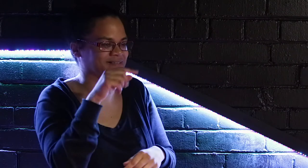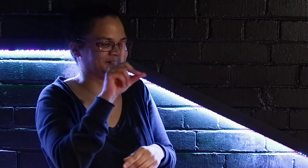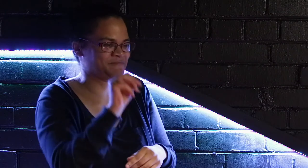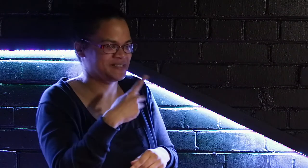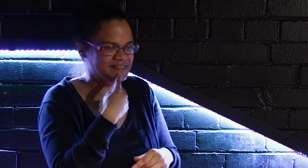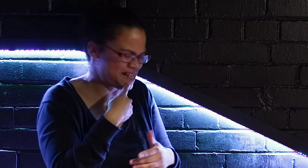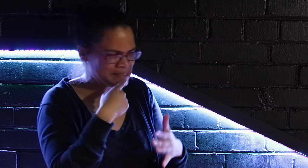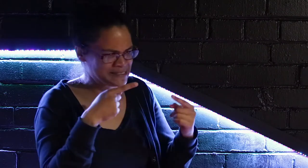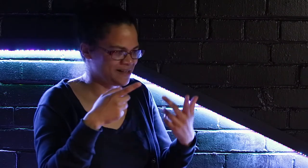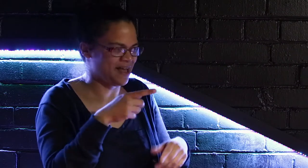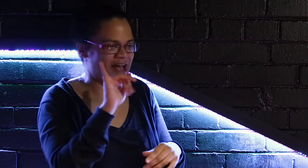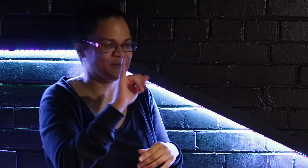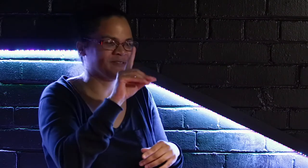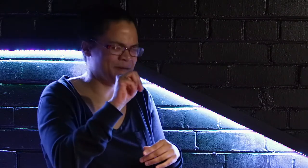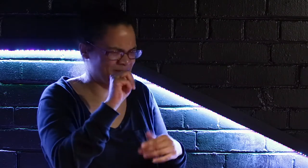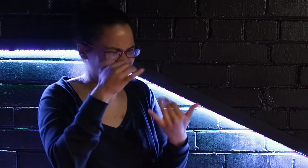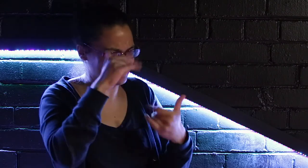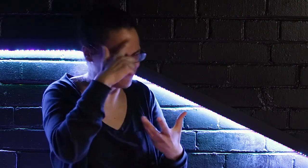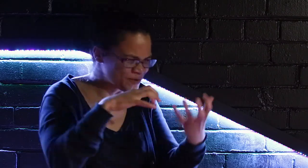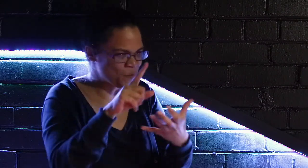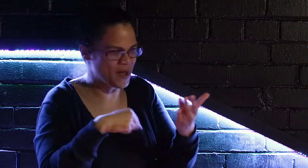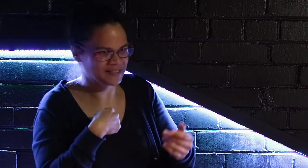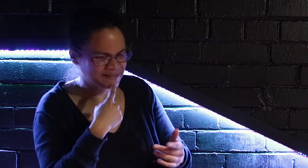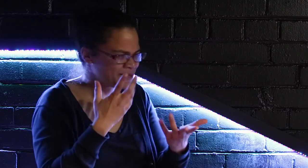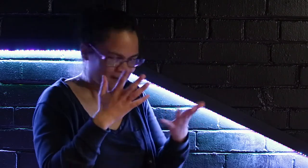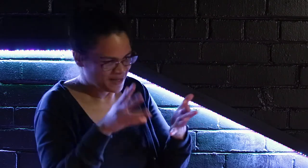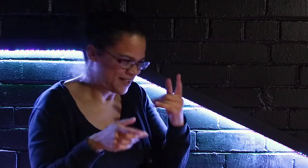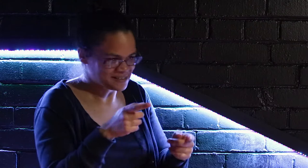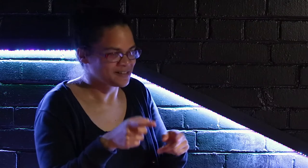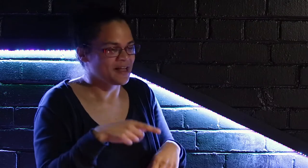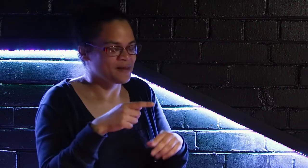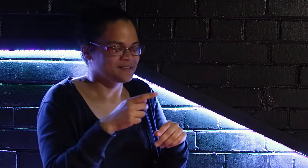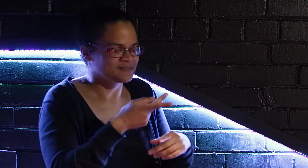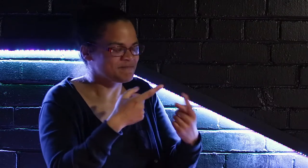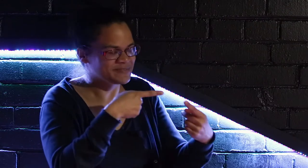was a few misunderstandings from something that DM was saying versus what I was trying to express.